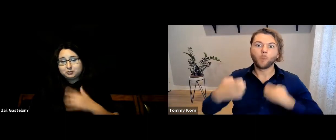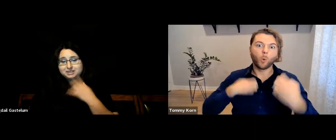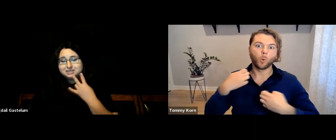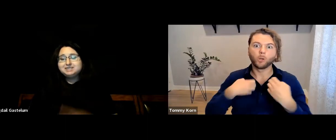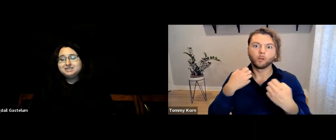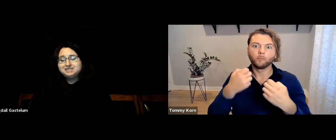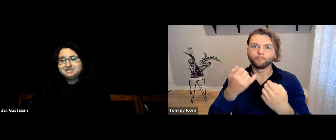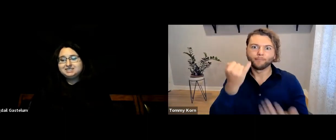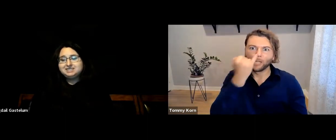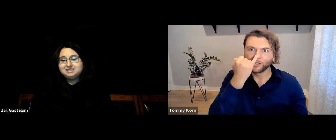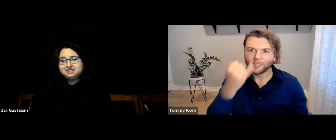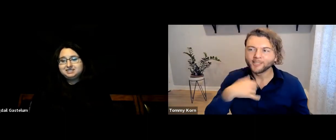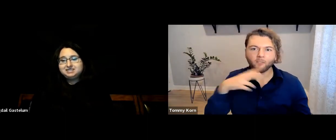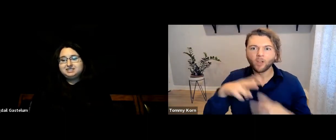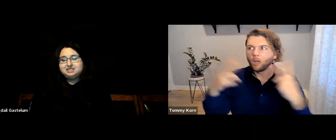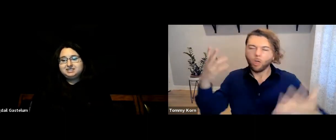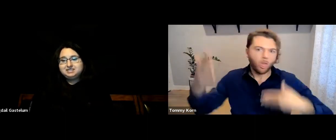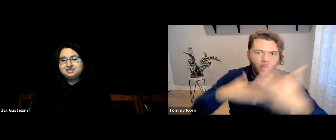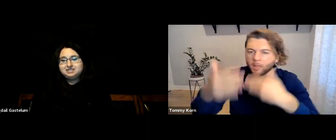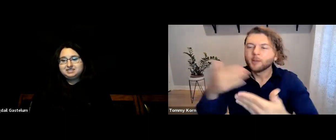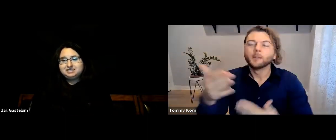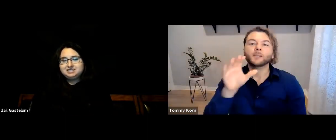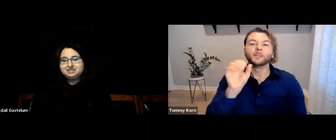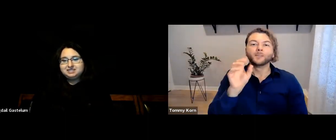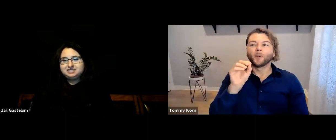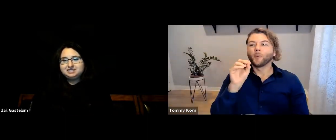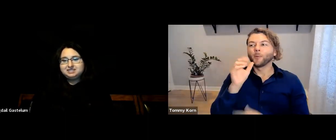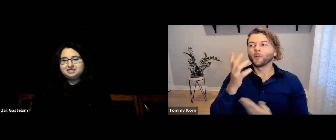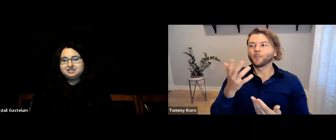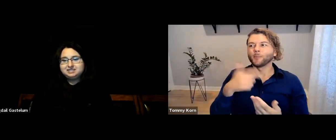[Bigdail] Wow, 17. [Tommy] I was emotionally immature,